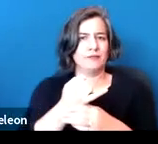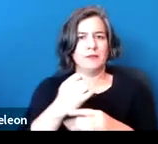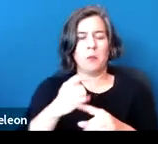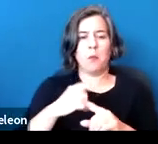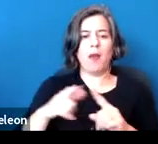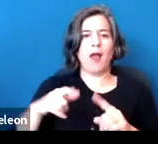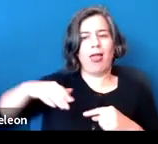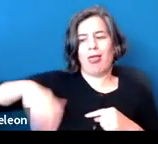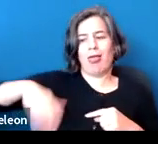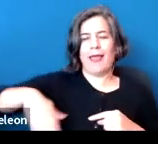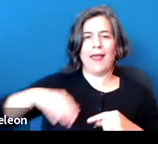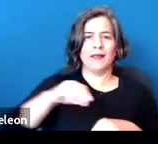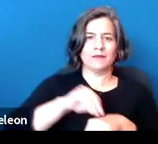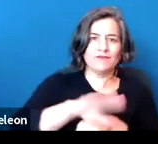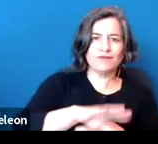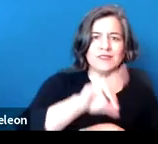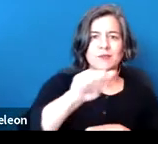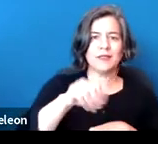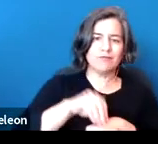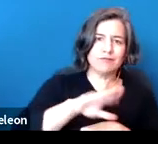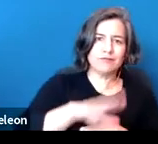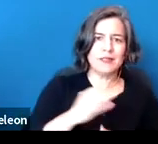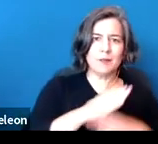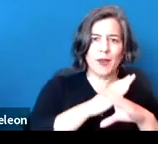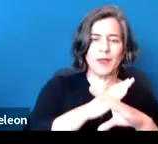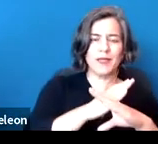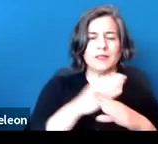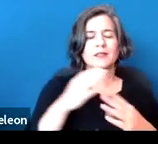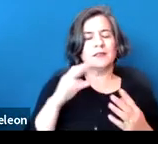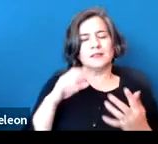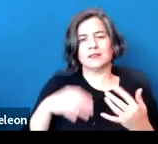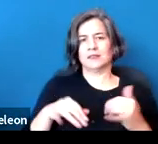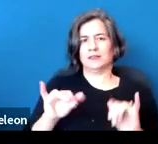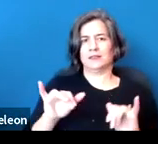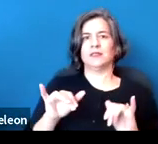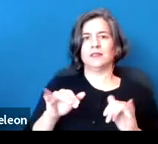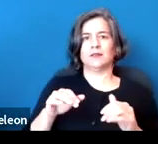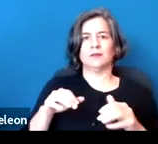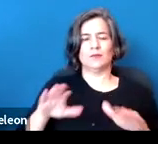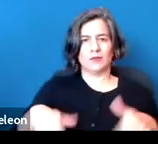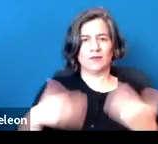or disabling -- that can actually constitute a method of coverage under the state law.